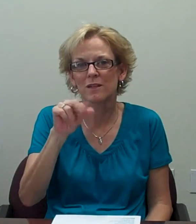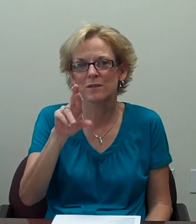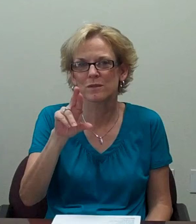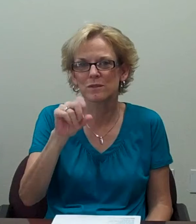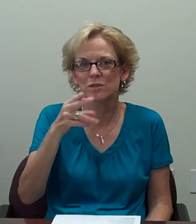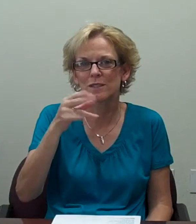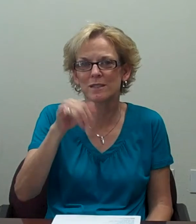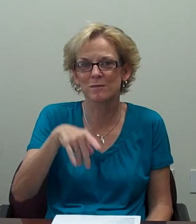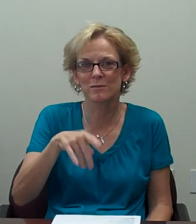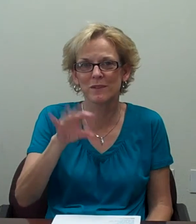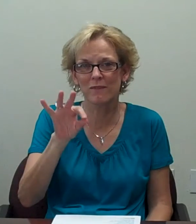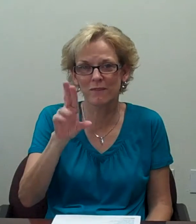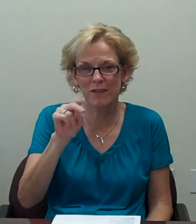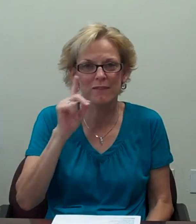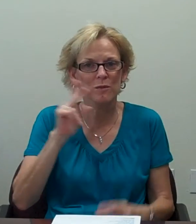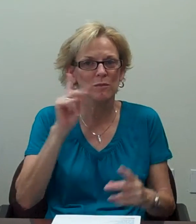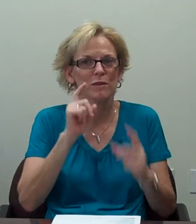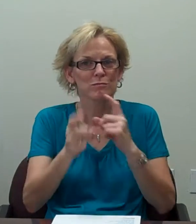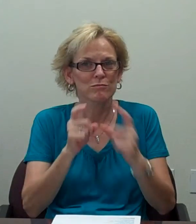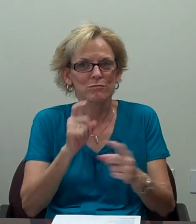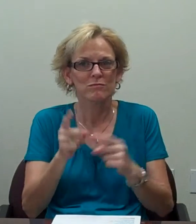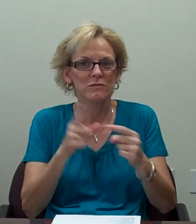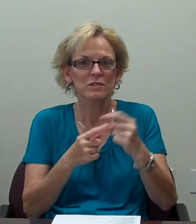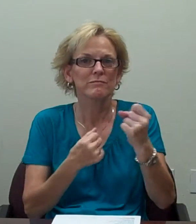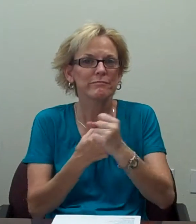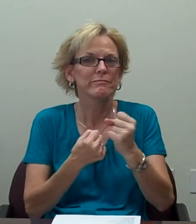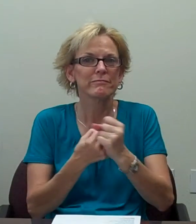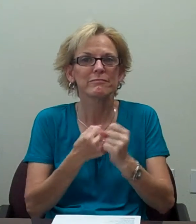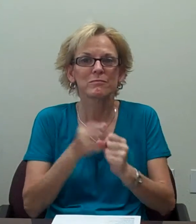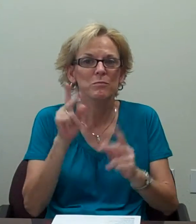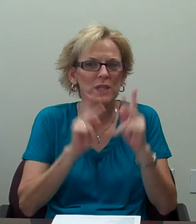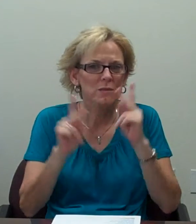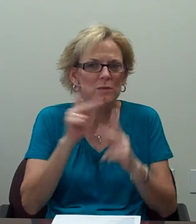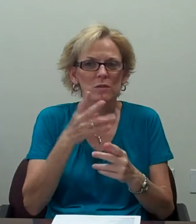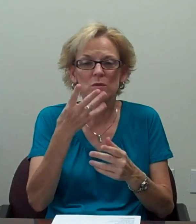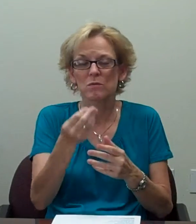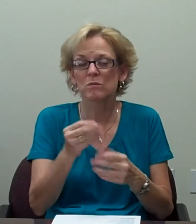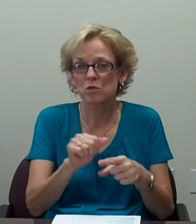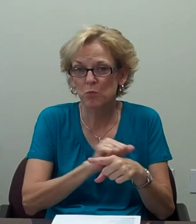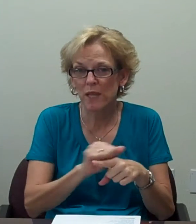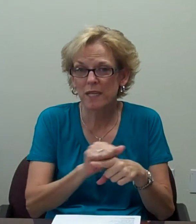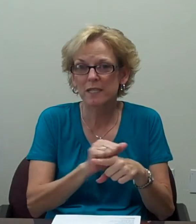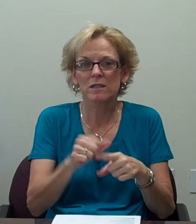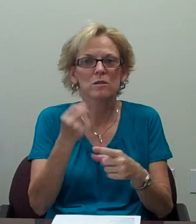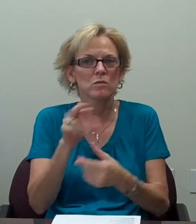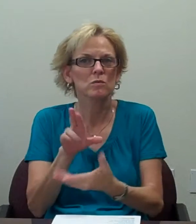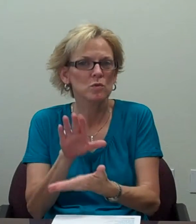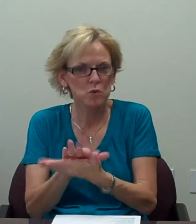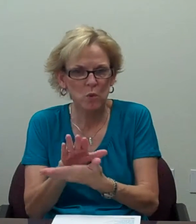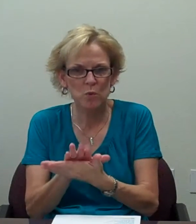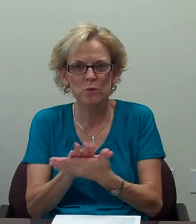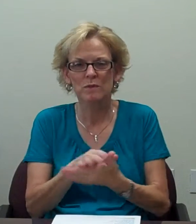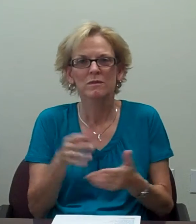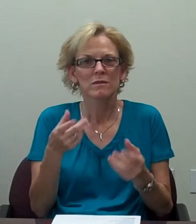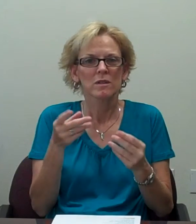We have her scholarship fund that was set up to support people for their job training,